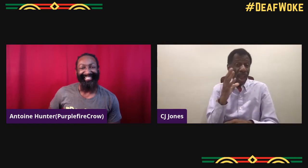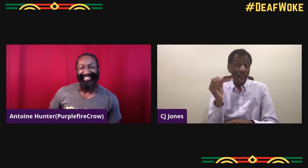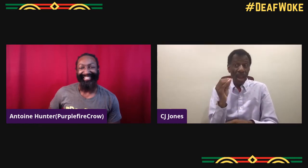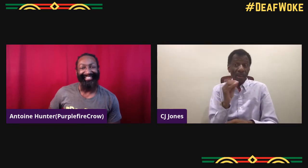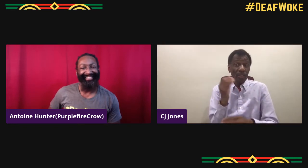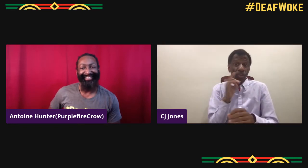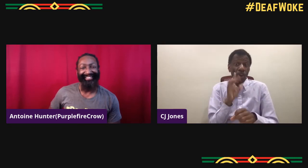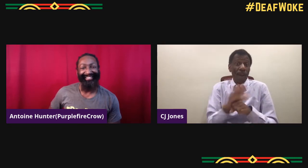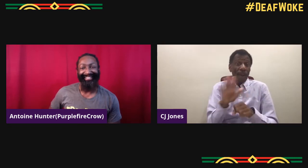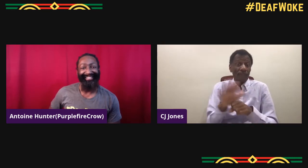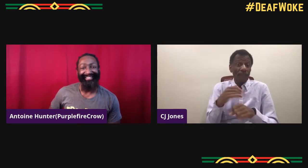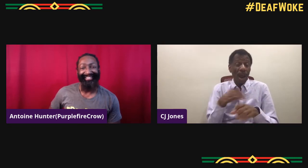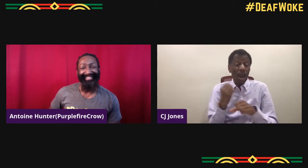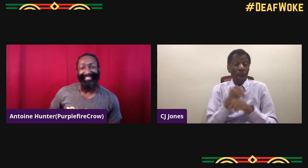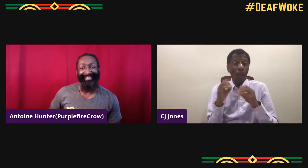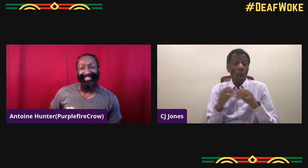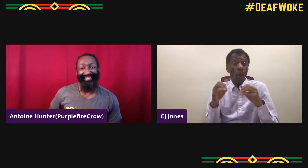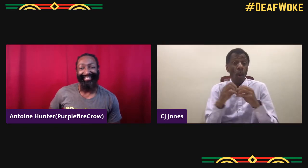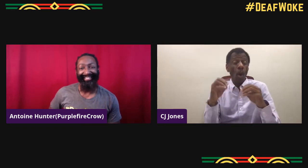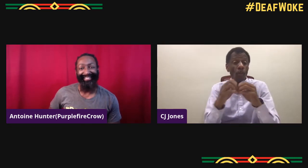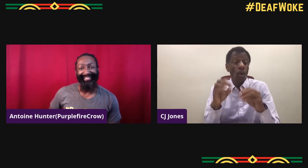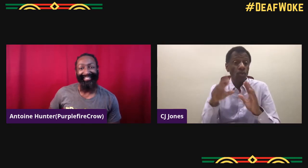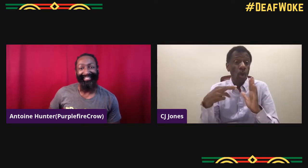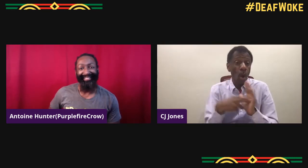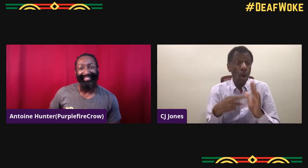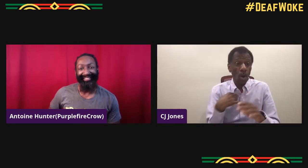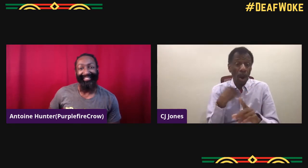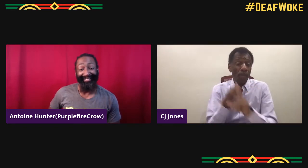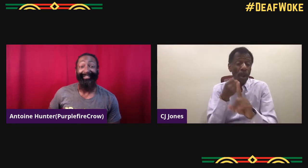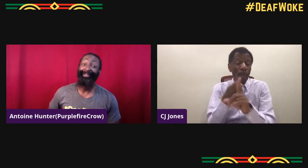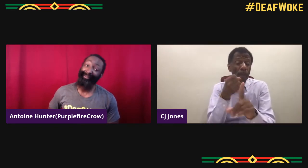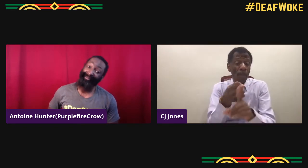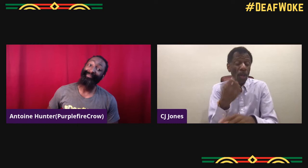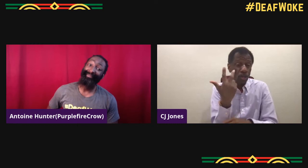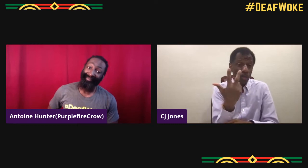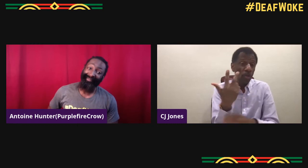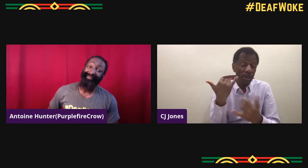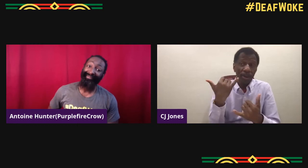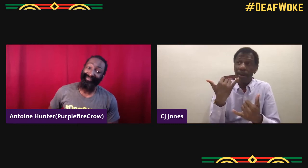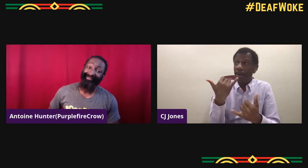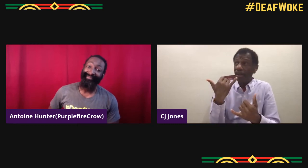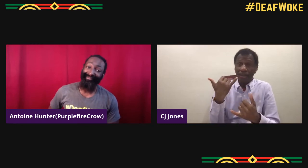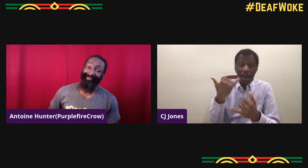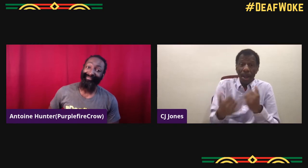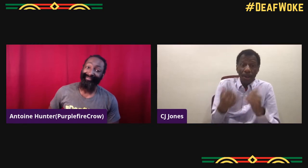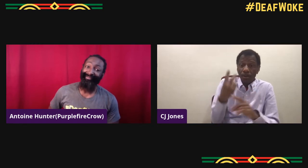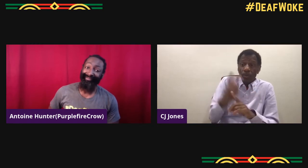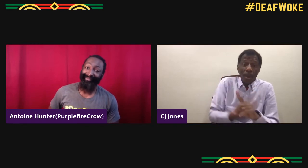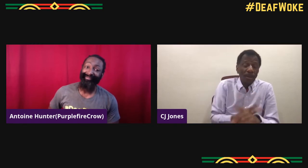Now it's changed where any ethnicity is welcome to audition. More and more roles are coming up